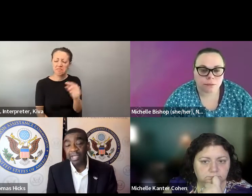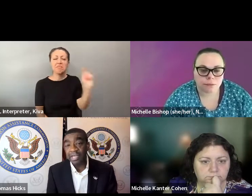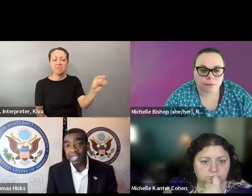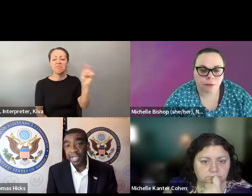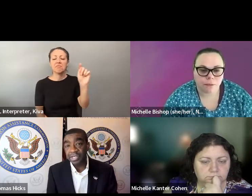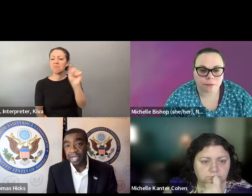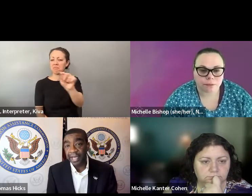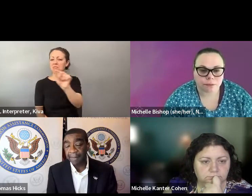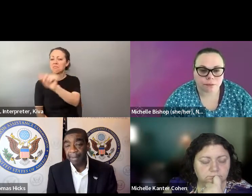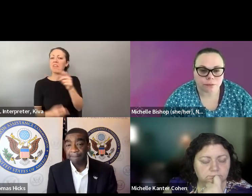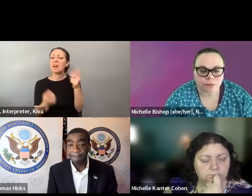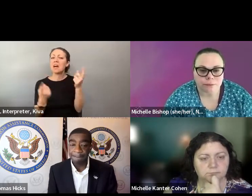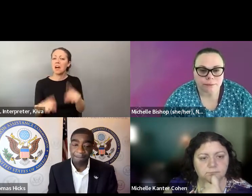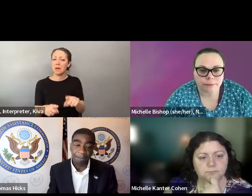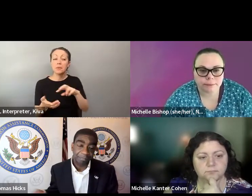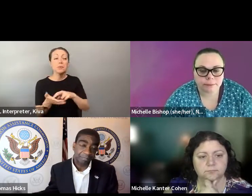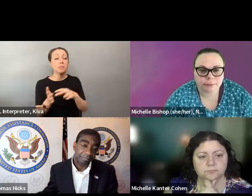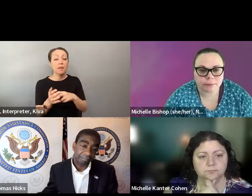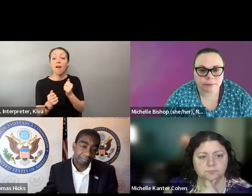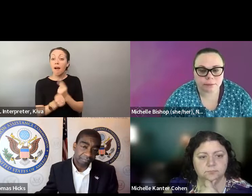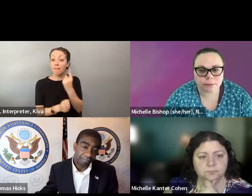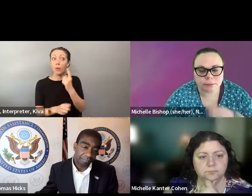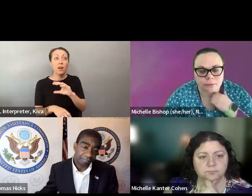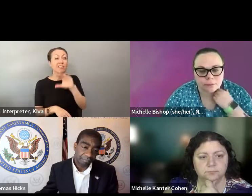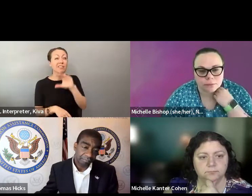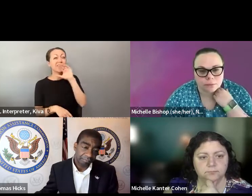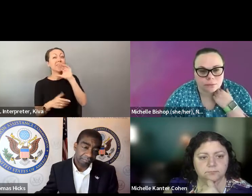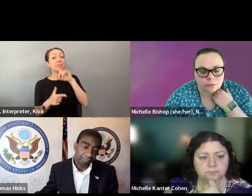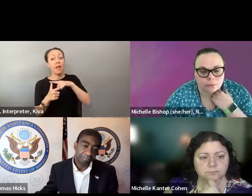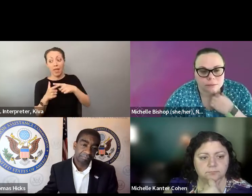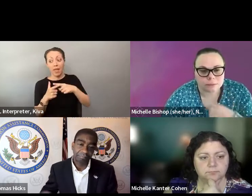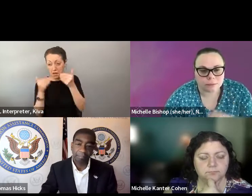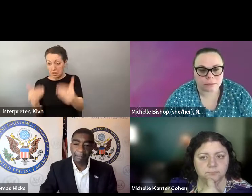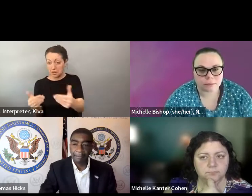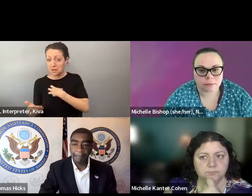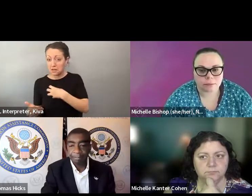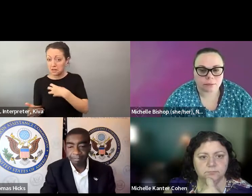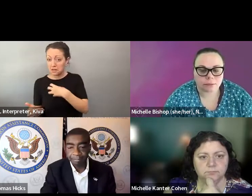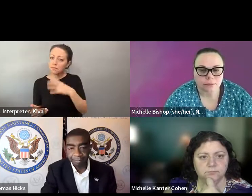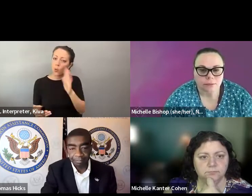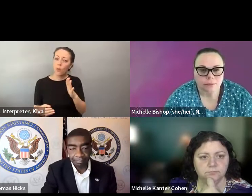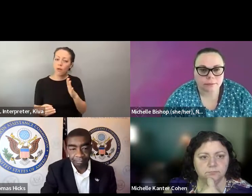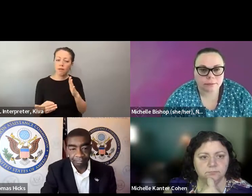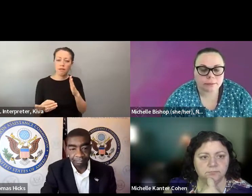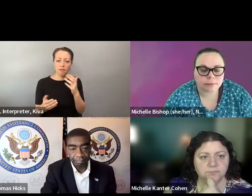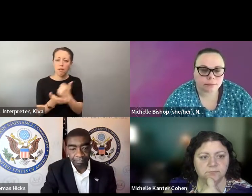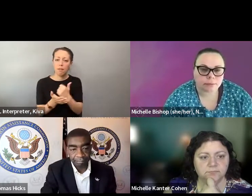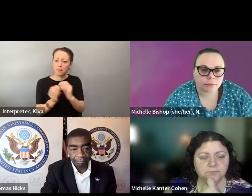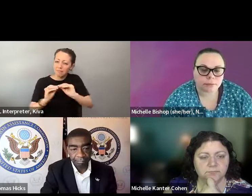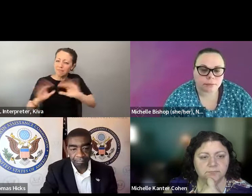happening to others as well. And so the more people that advocate for the change, the more likely that change is going to happen. No, thank you so much. Is there anyone else online who wants had any suggestions for changes in State or Federal law?